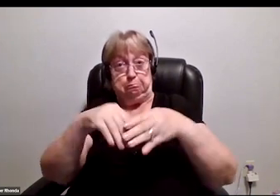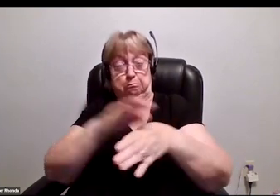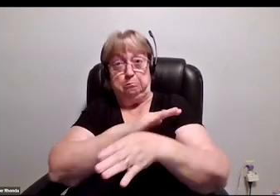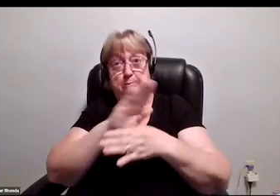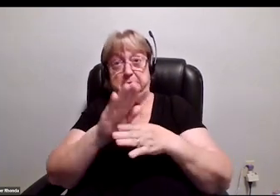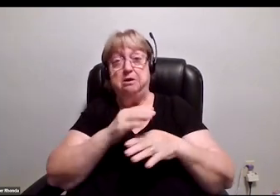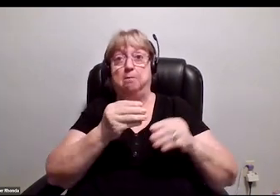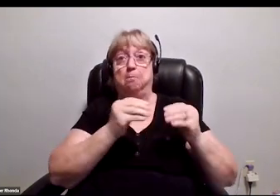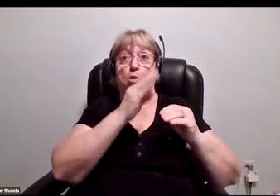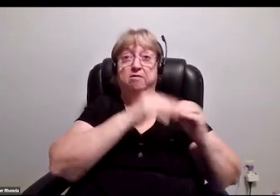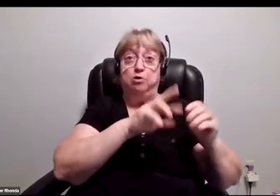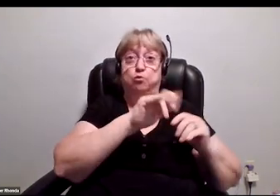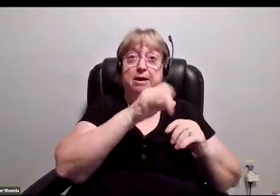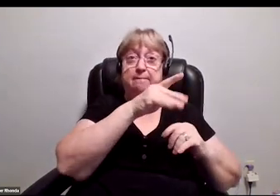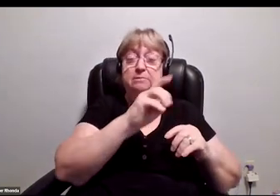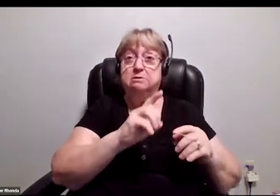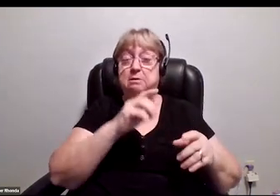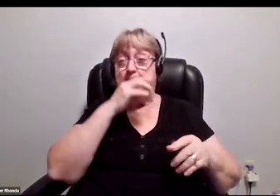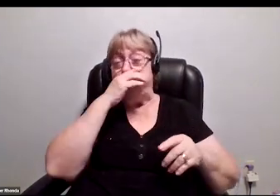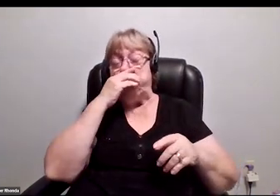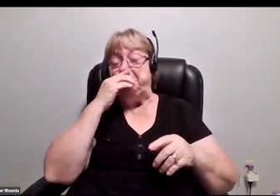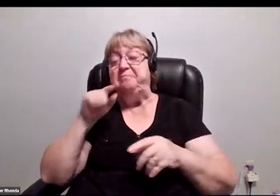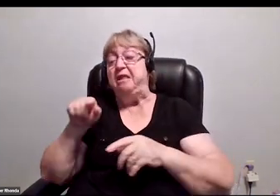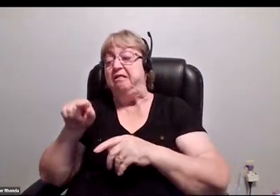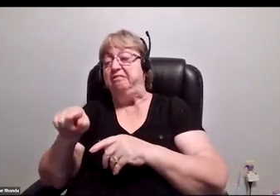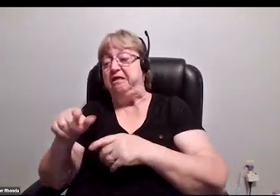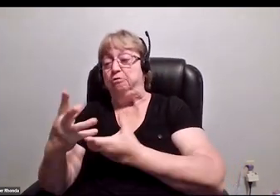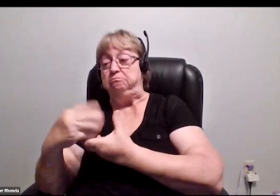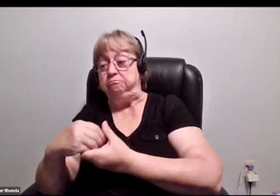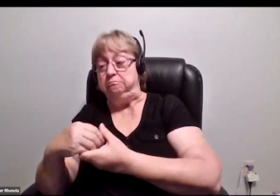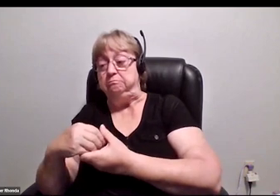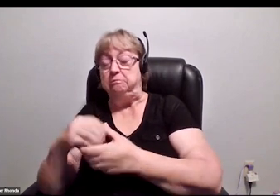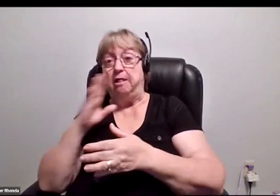is because they're tapping in all of the folks who are director level